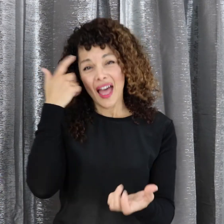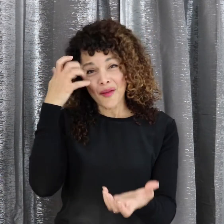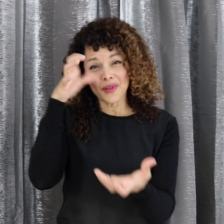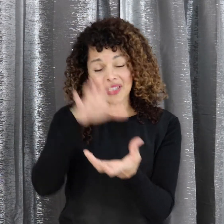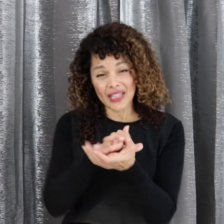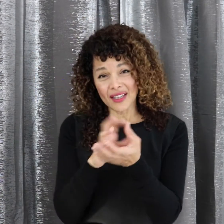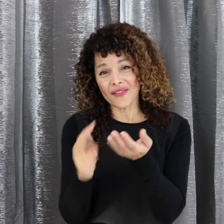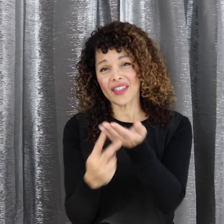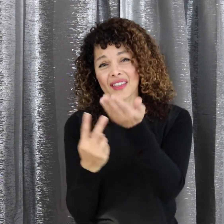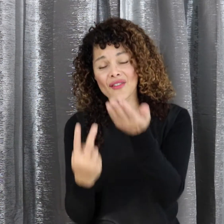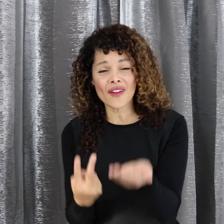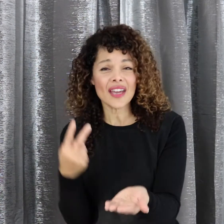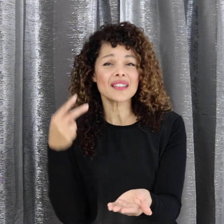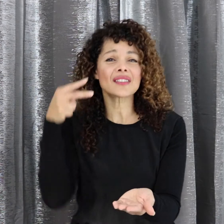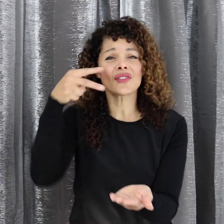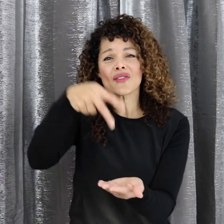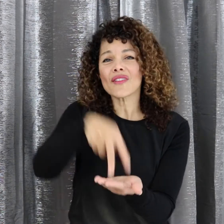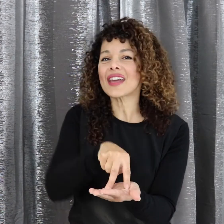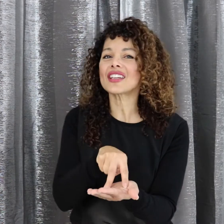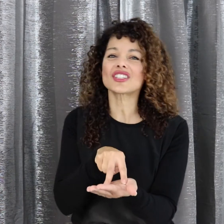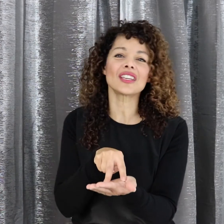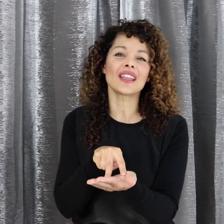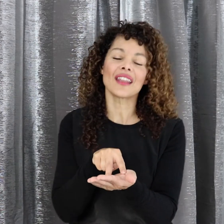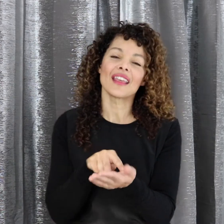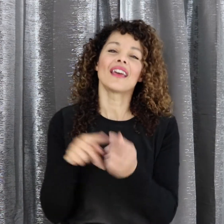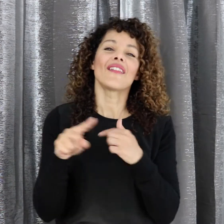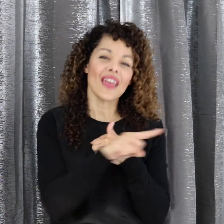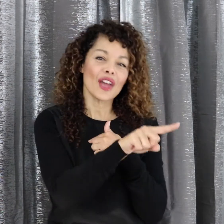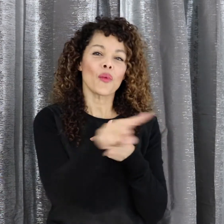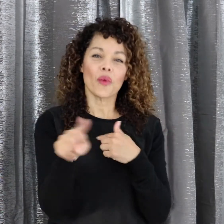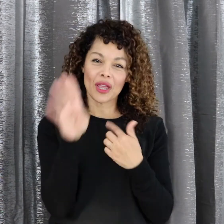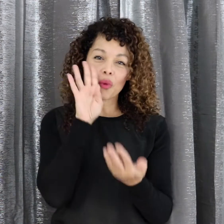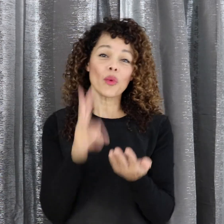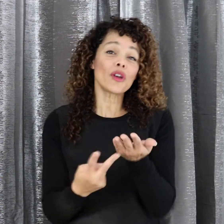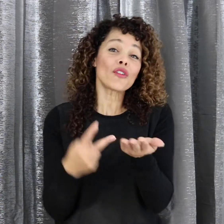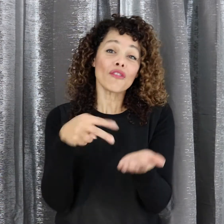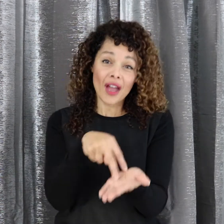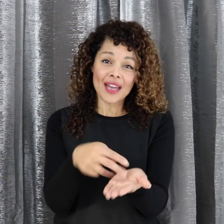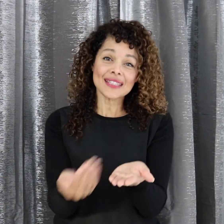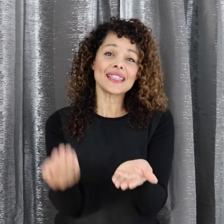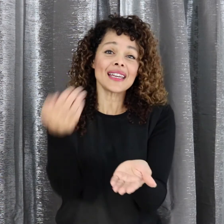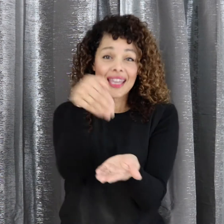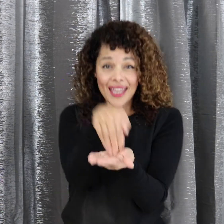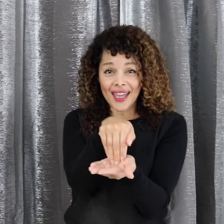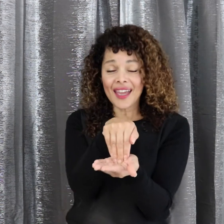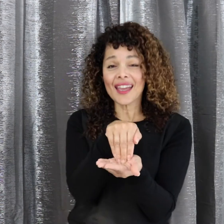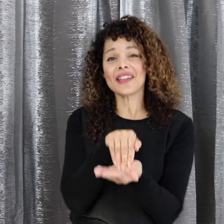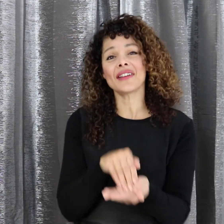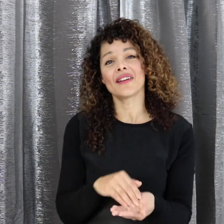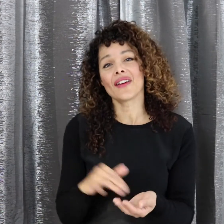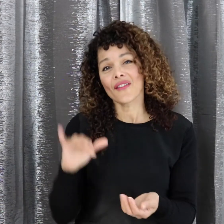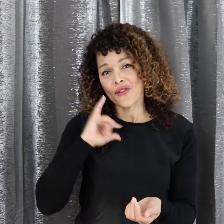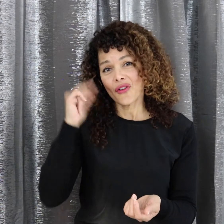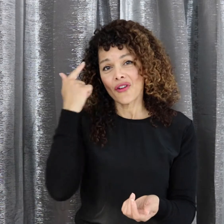I believe in the resurrection That we will rise again